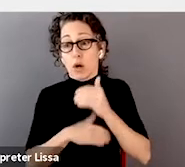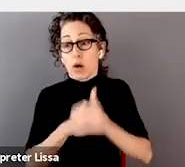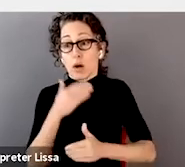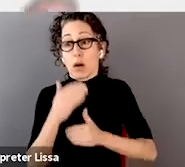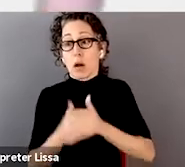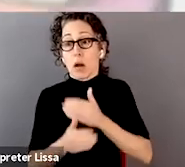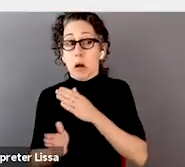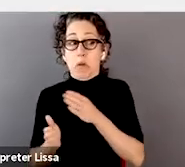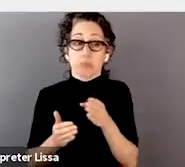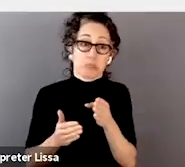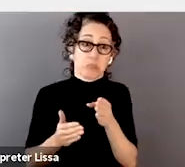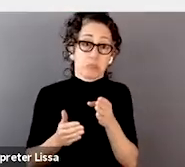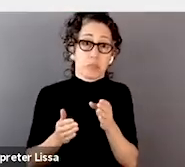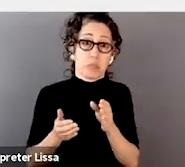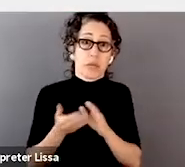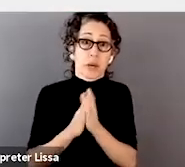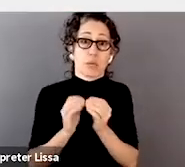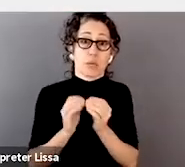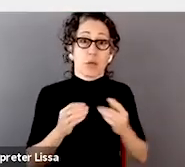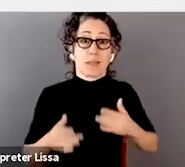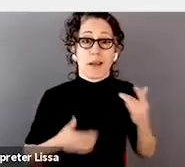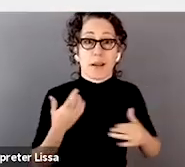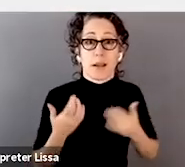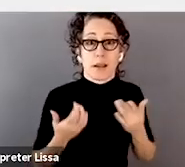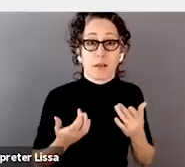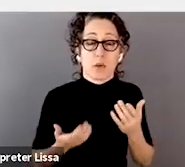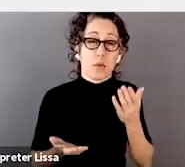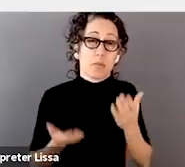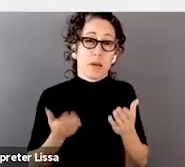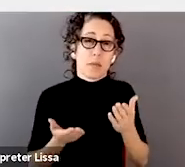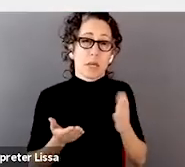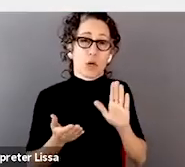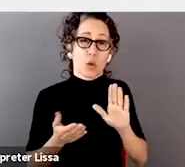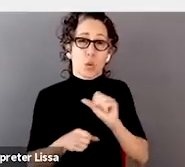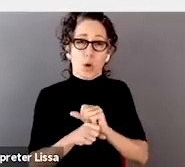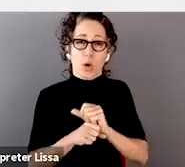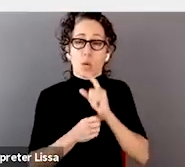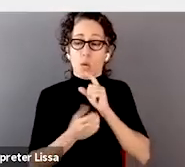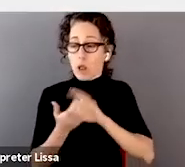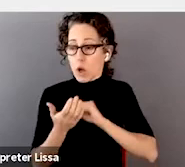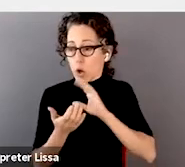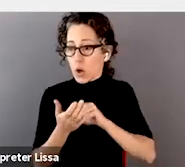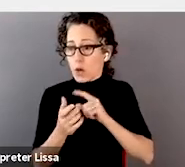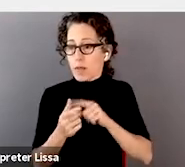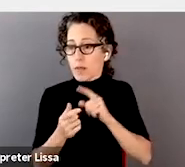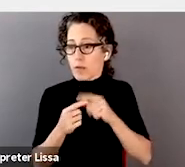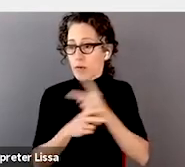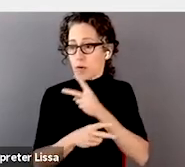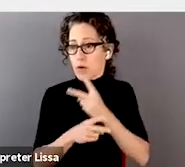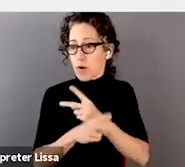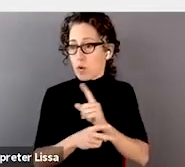and that may modify where you actually want to learn and what you actually want to do.